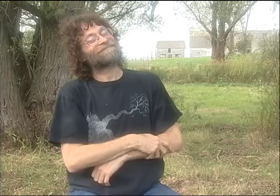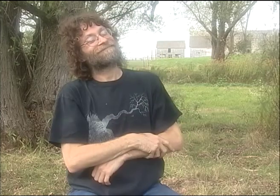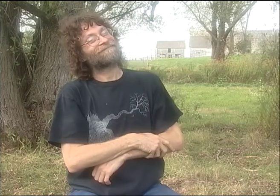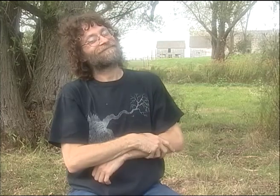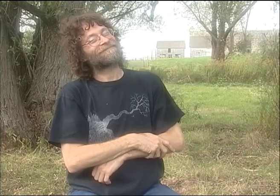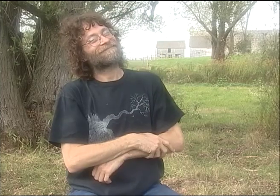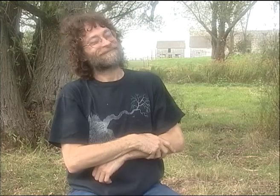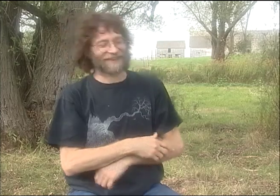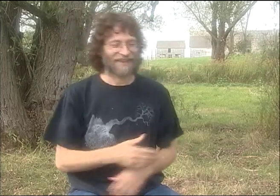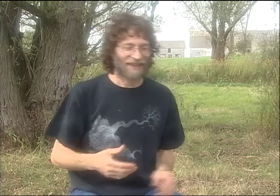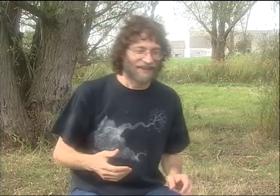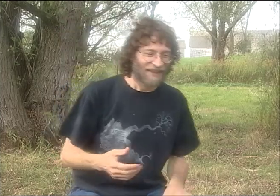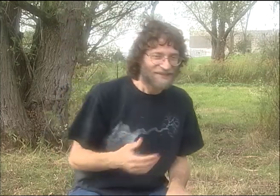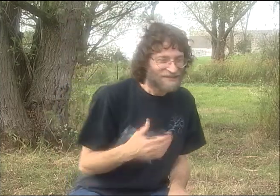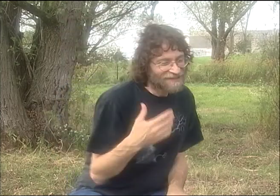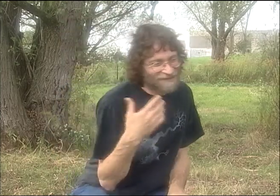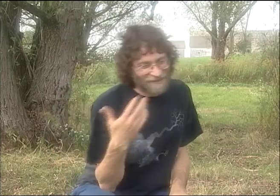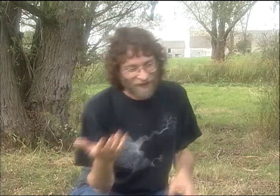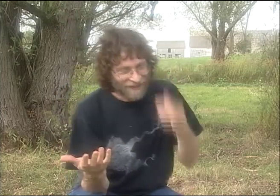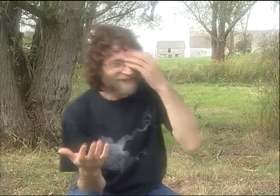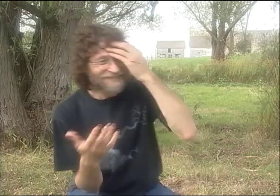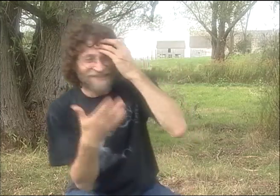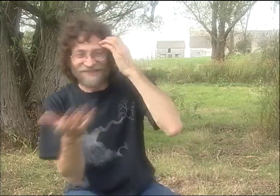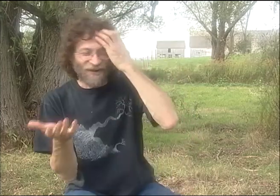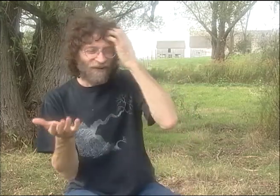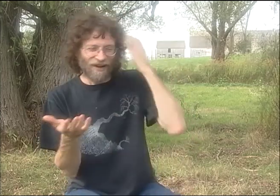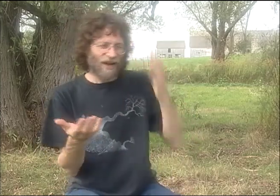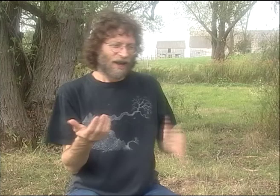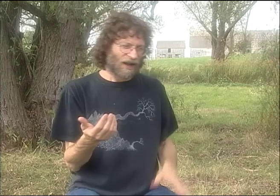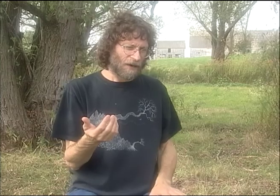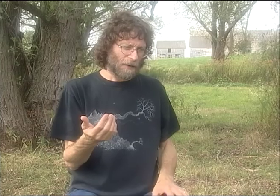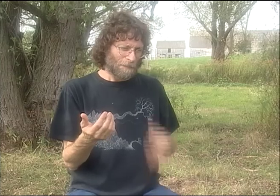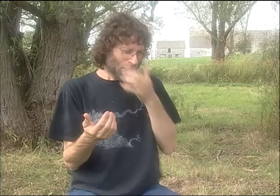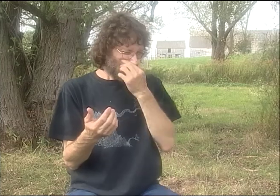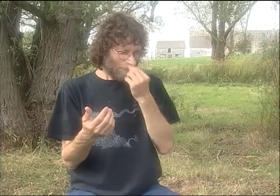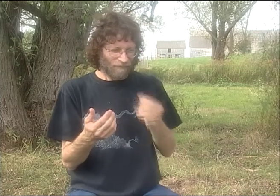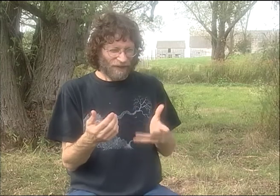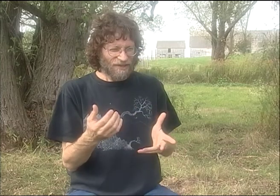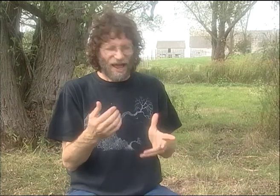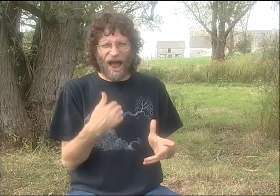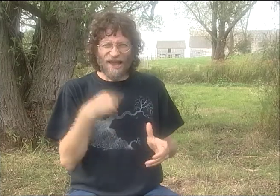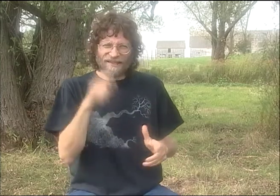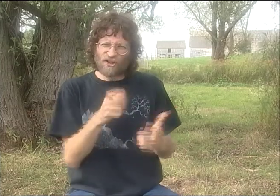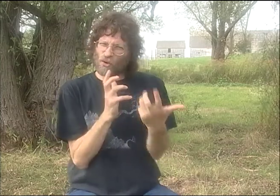AND THEN THE HEARING PEOPLE AREN'T GONNA UNDERSTAND IT, AND THEN THE INTERPRETERS ARE GONNA CRITICIZE ME, AND THE DEAF PEOPLE WOULD BE BLISSFULLY UNAWARE